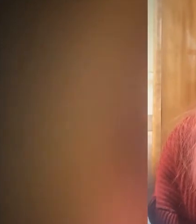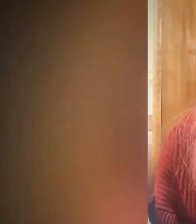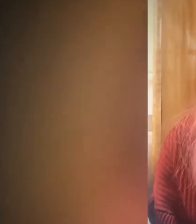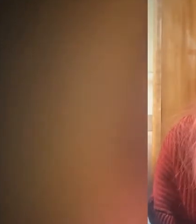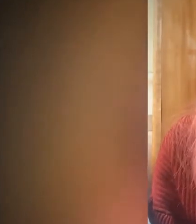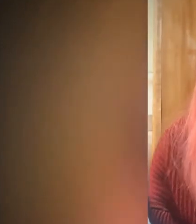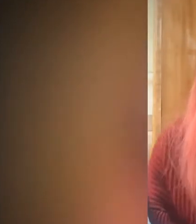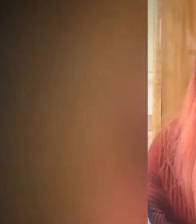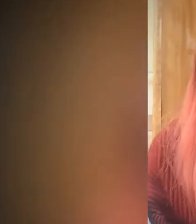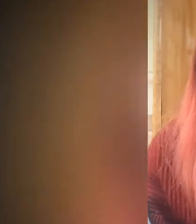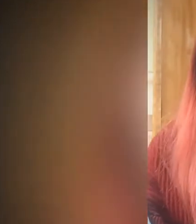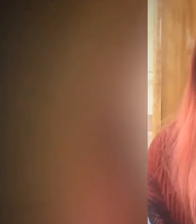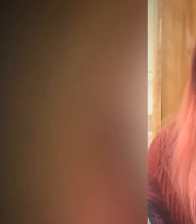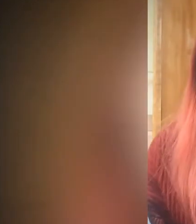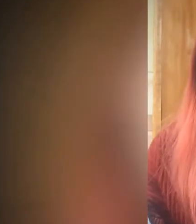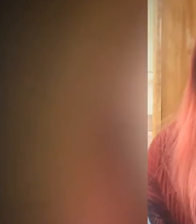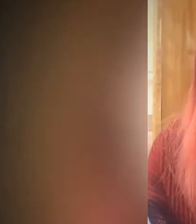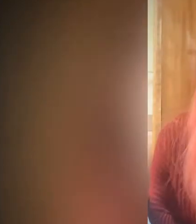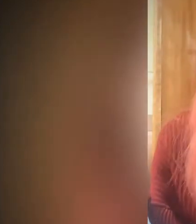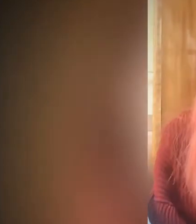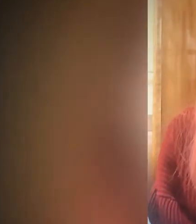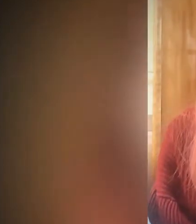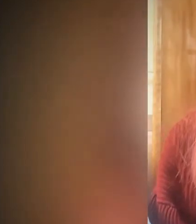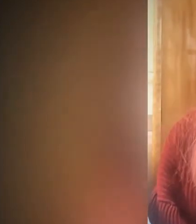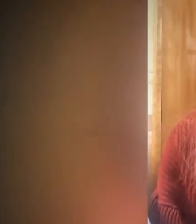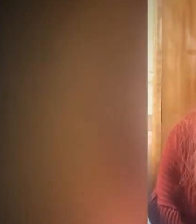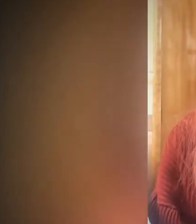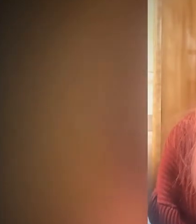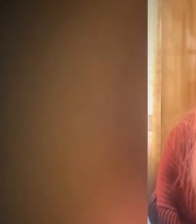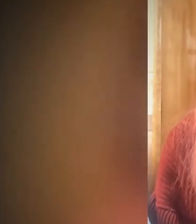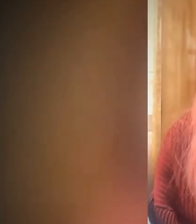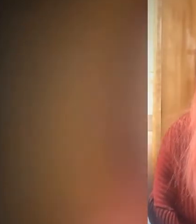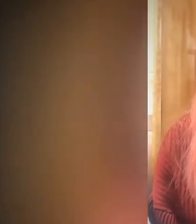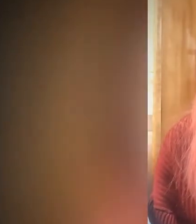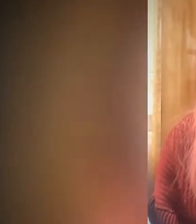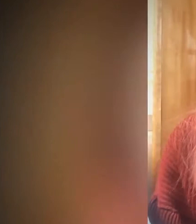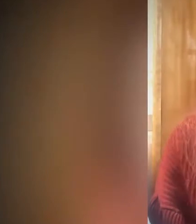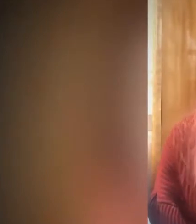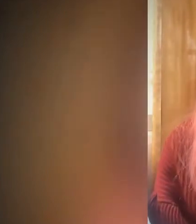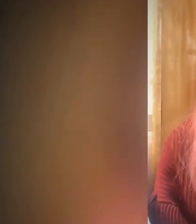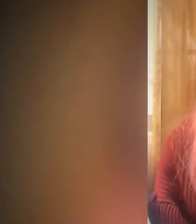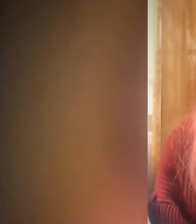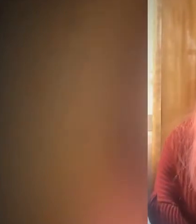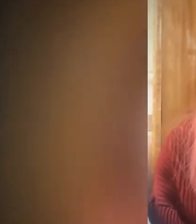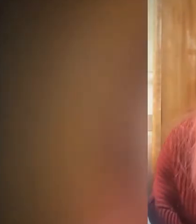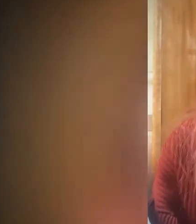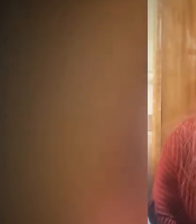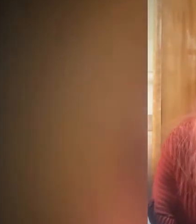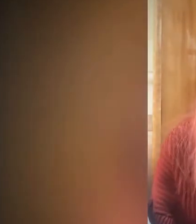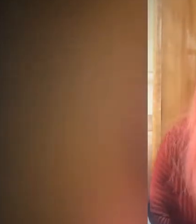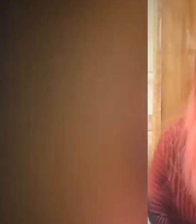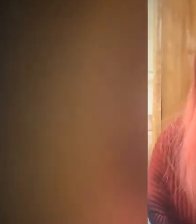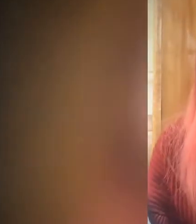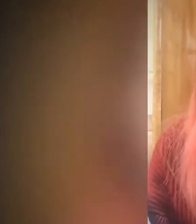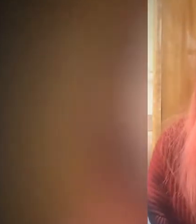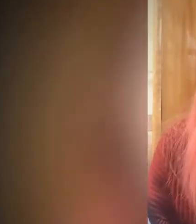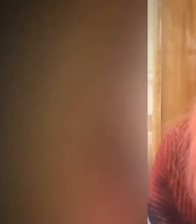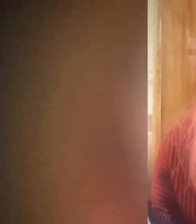with your very own self. It is absolutely impossible for us to fight into words or to stop famine.